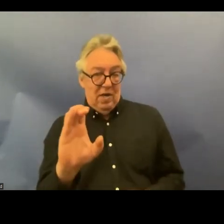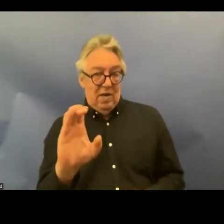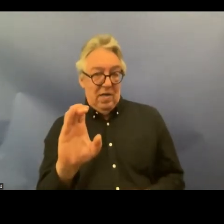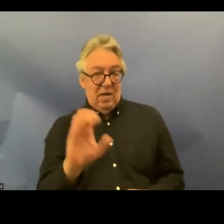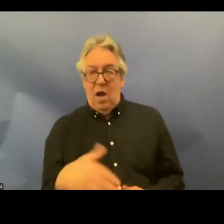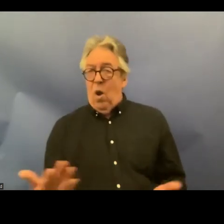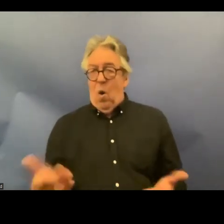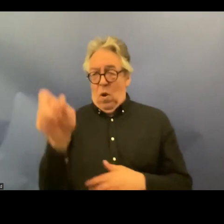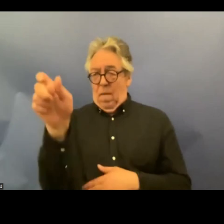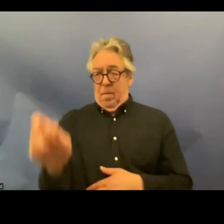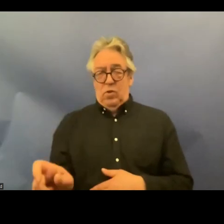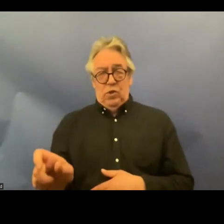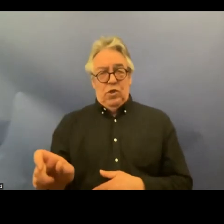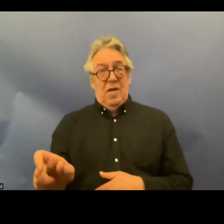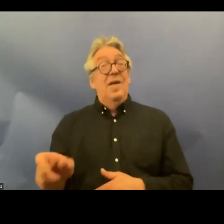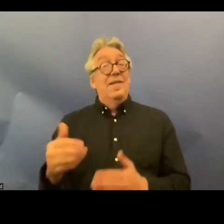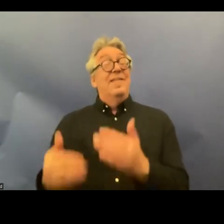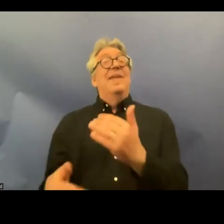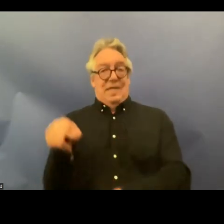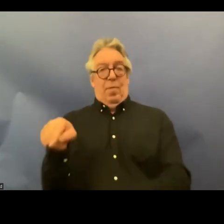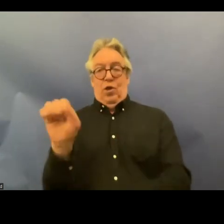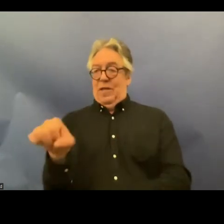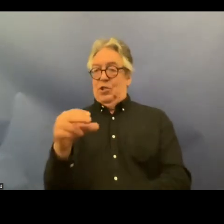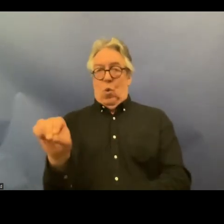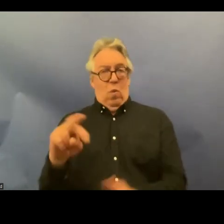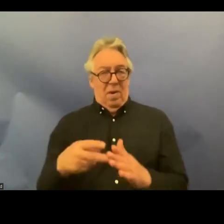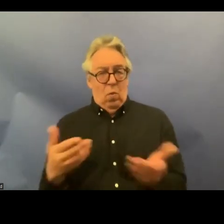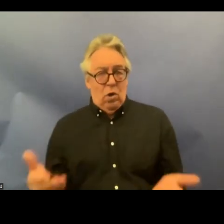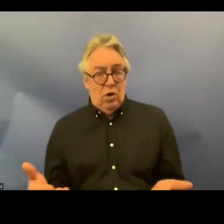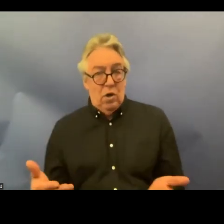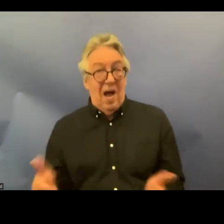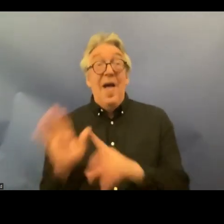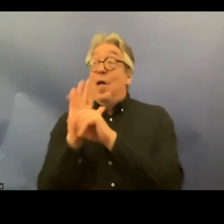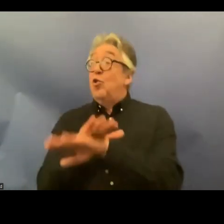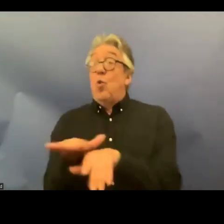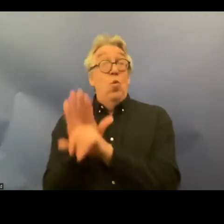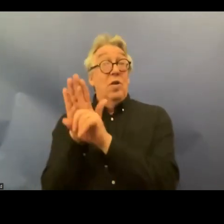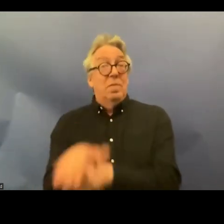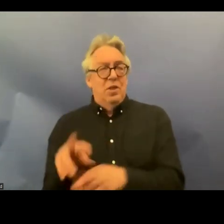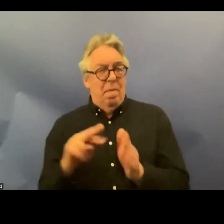to discriminate against her the prohibition of discrimination is